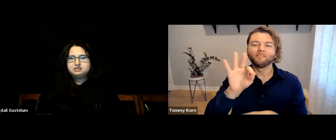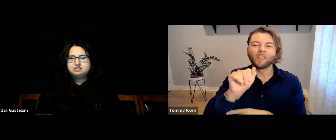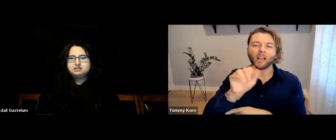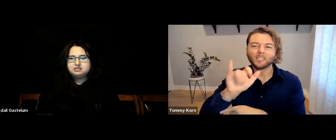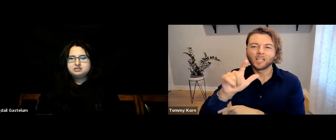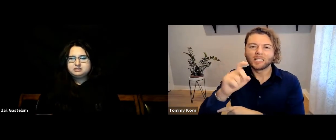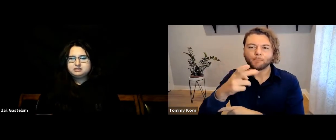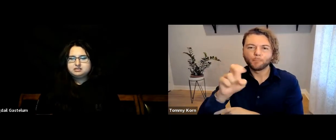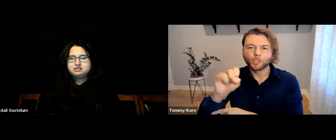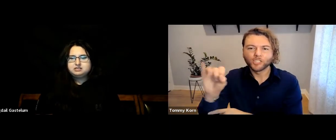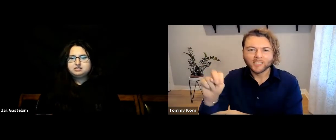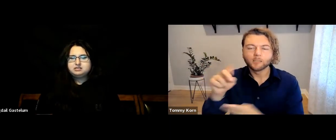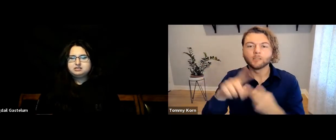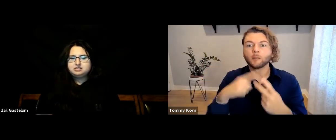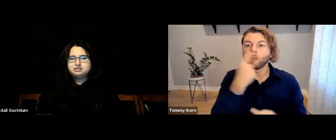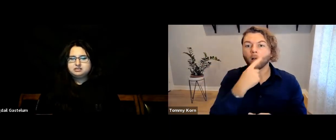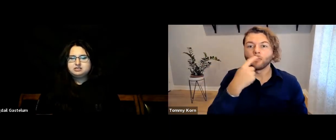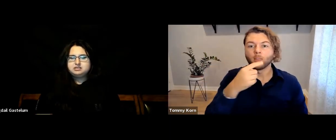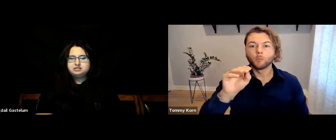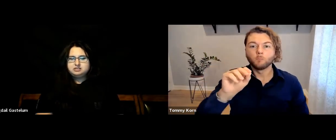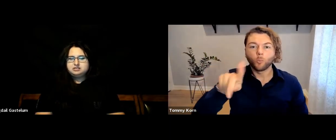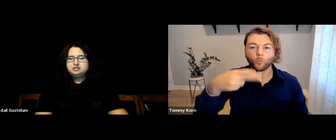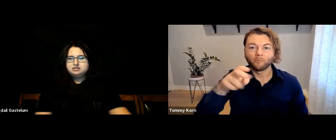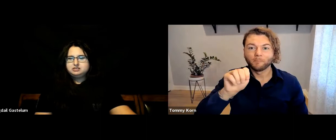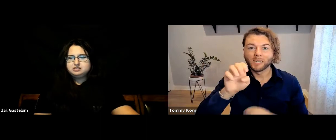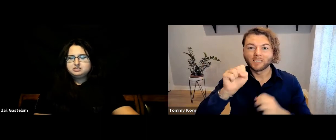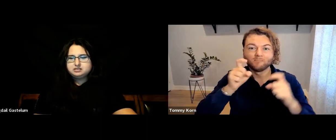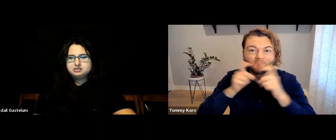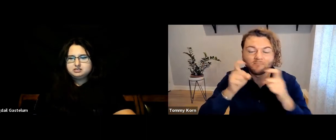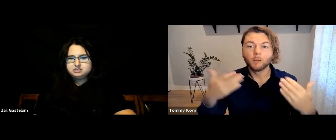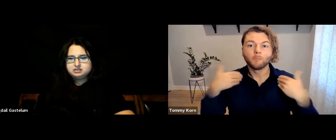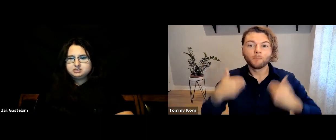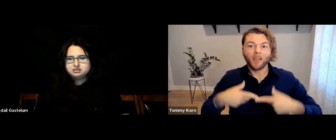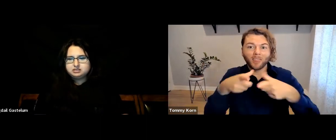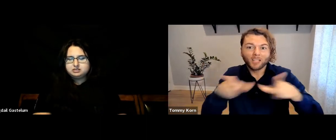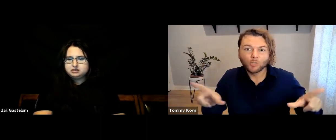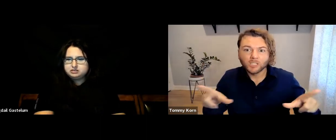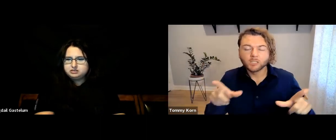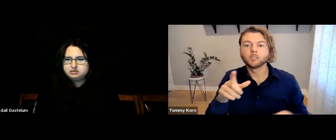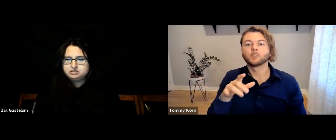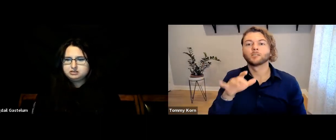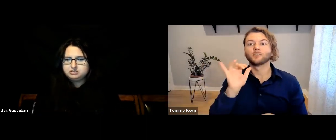Facial expressions, mouth morphemes, and body language--